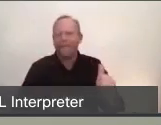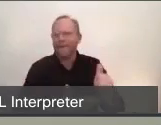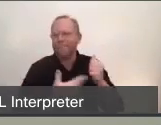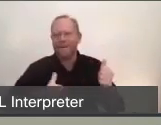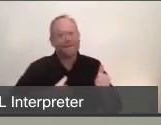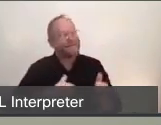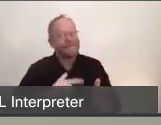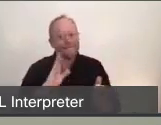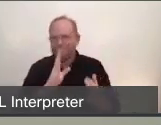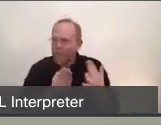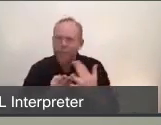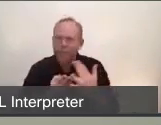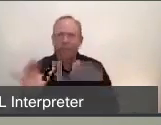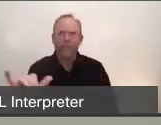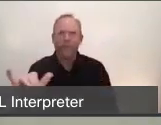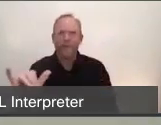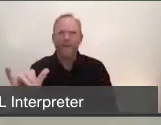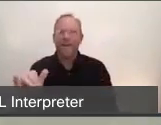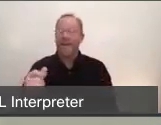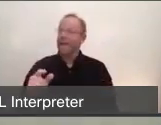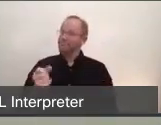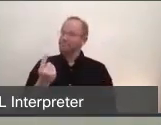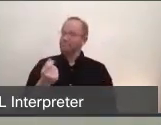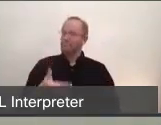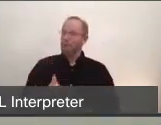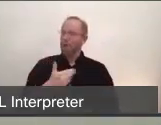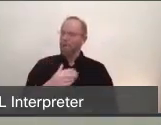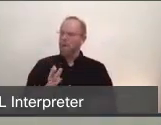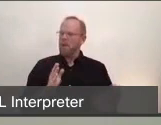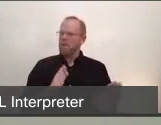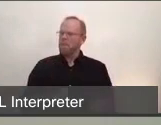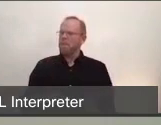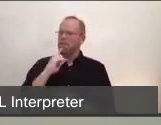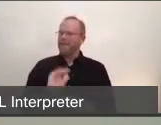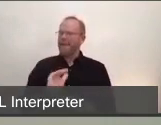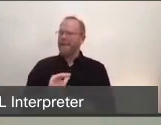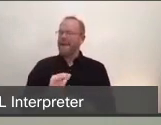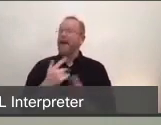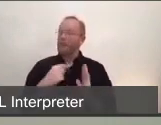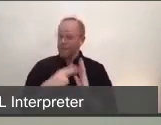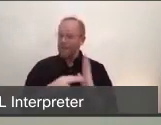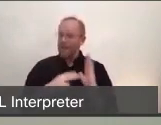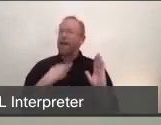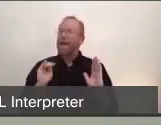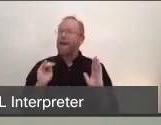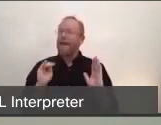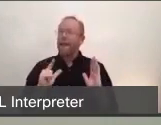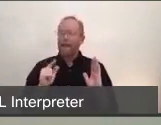Preparing for tonight, I went to my my email to see when did this first start